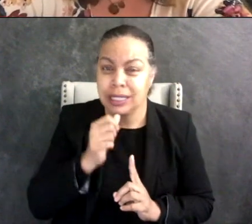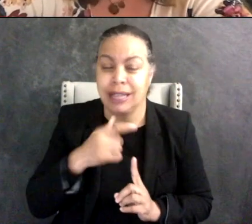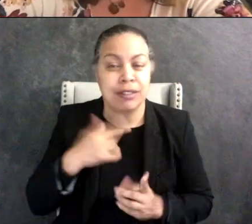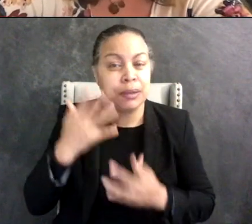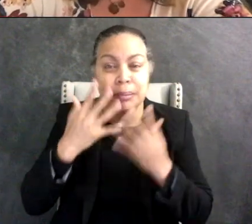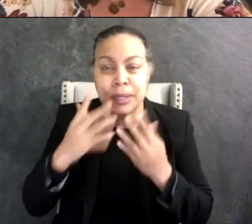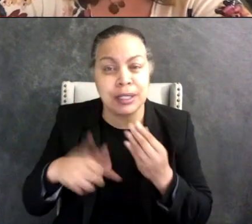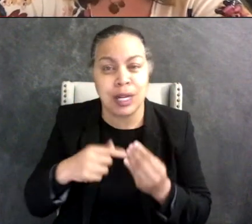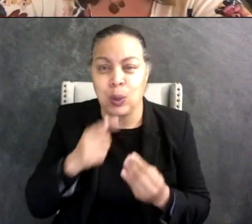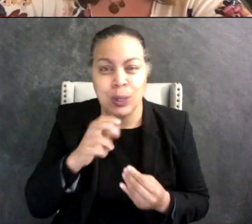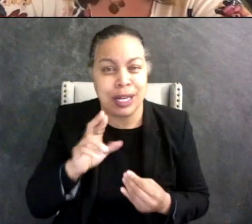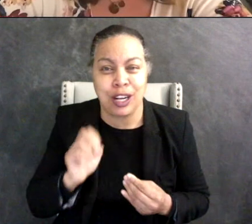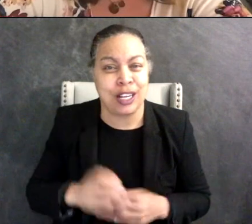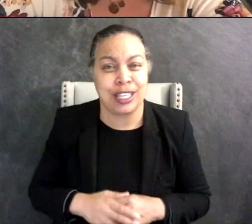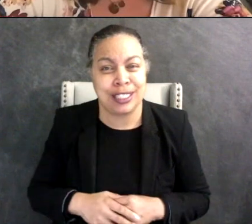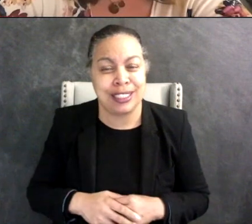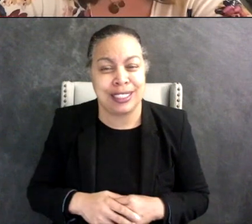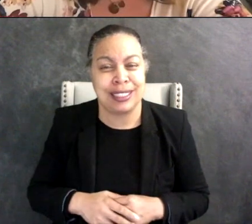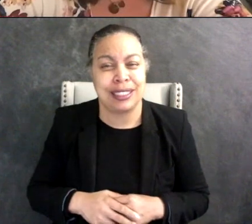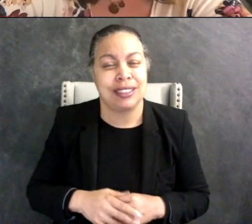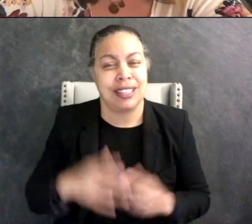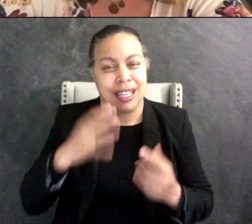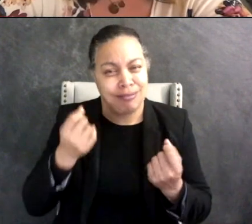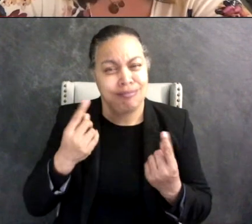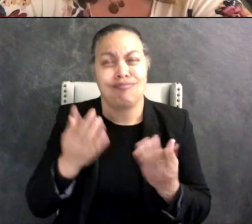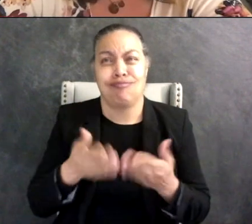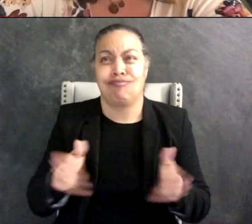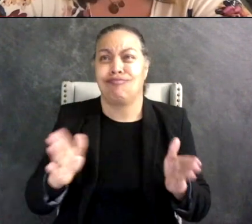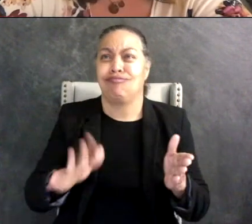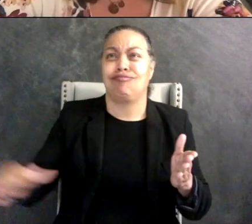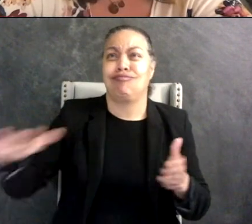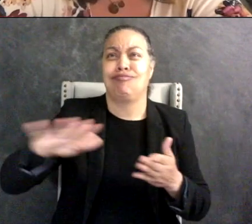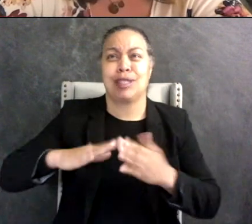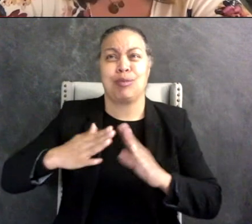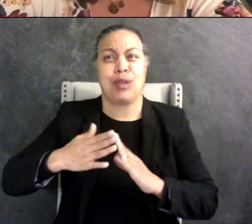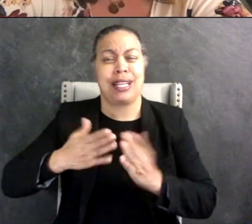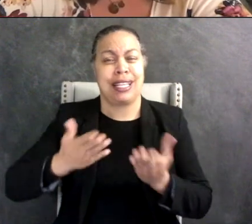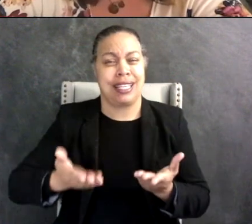And know that like there's a huge community out there and there's we have so much to offer